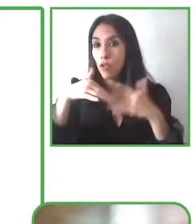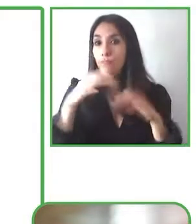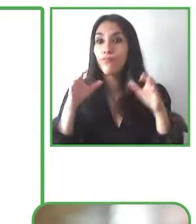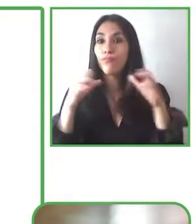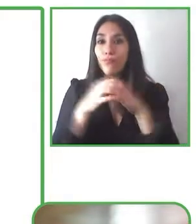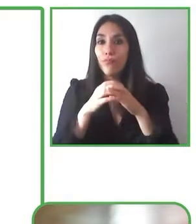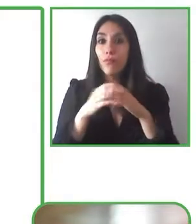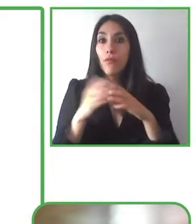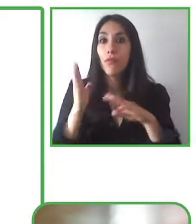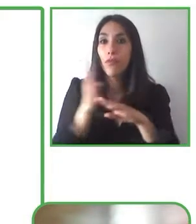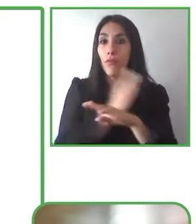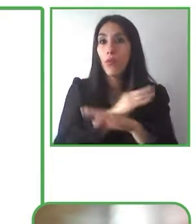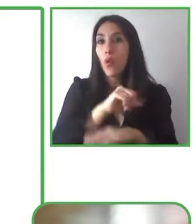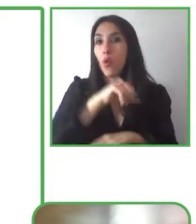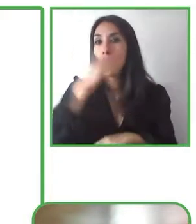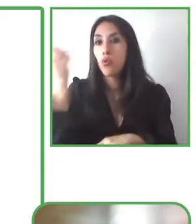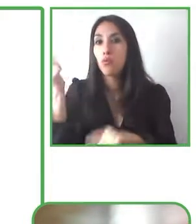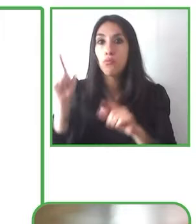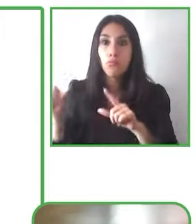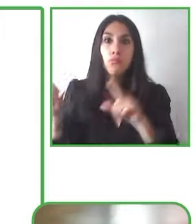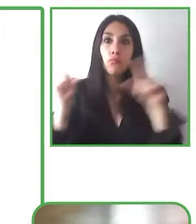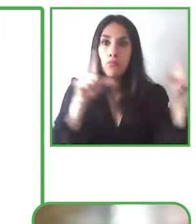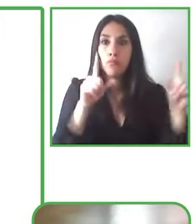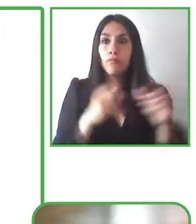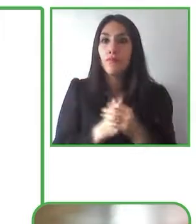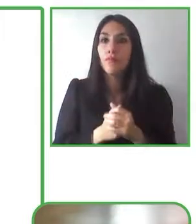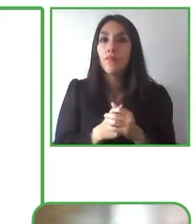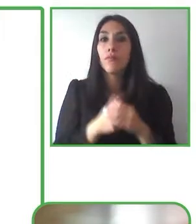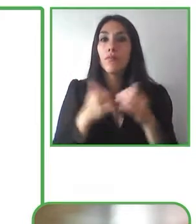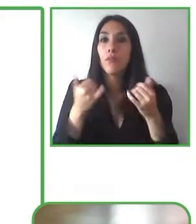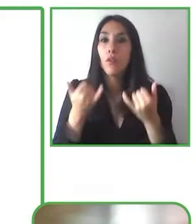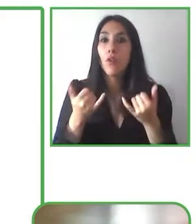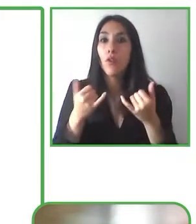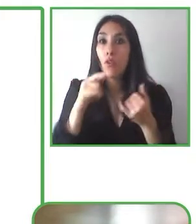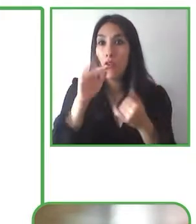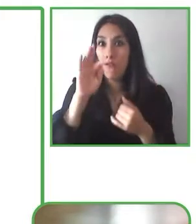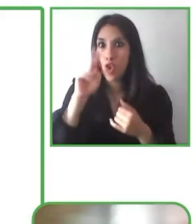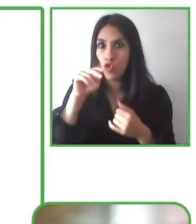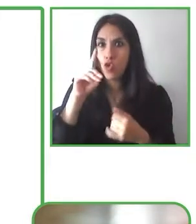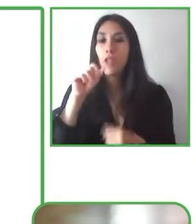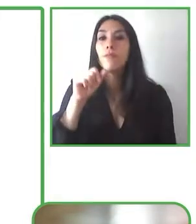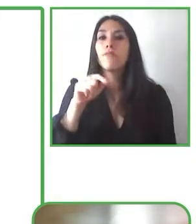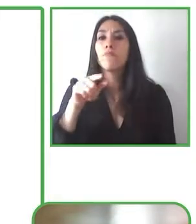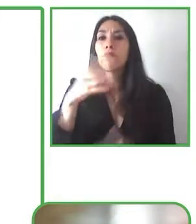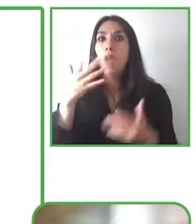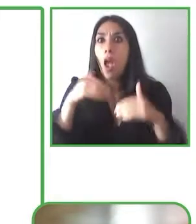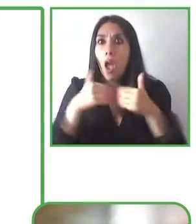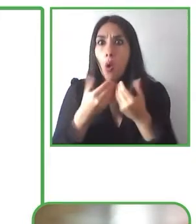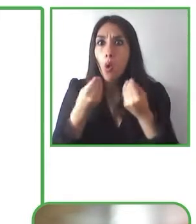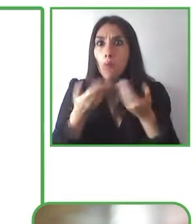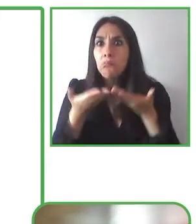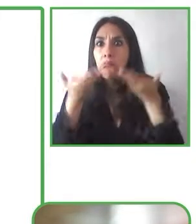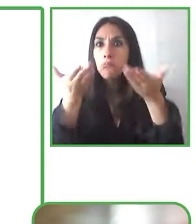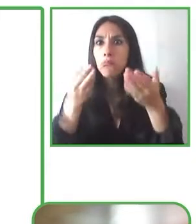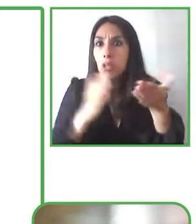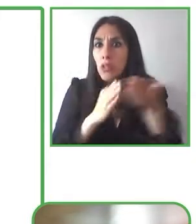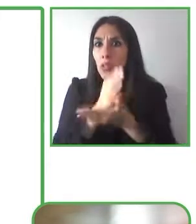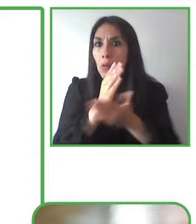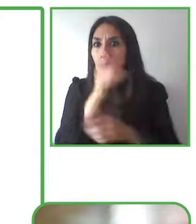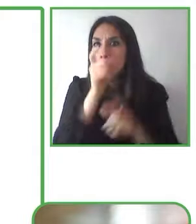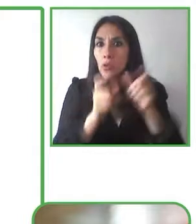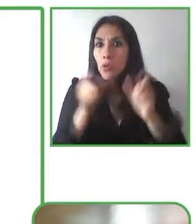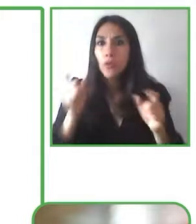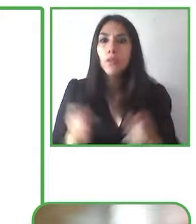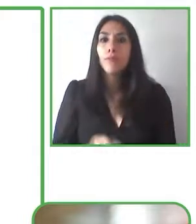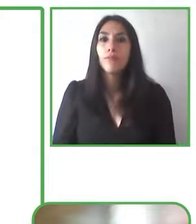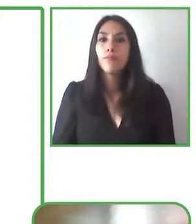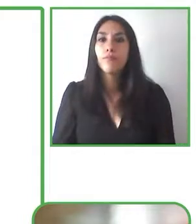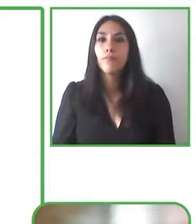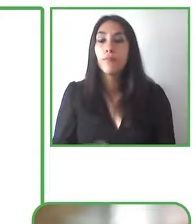In the next slide we can see that within Fundación ONCE, we have the organization